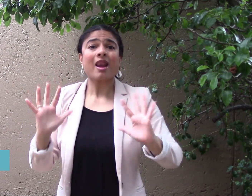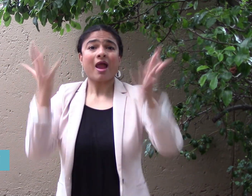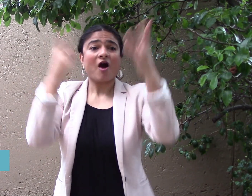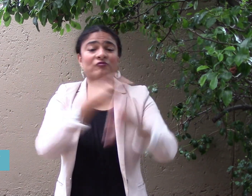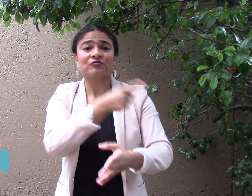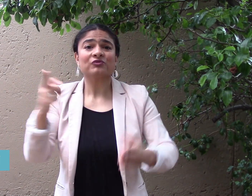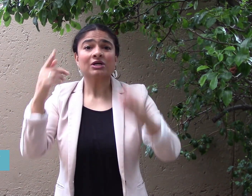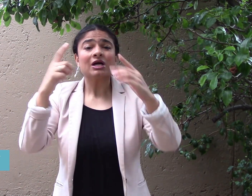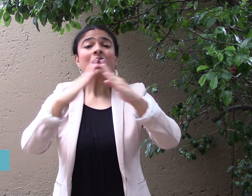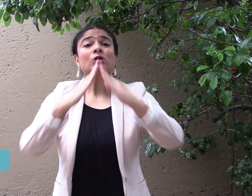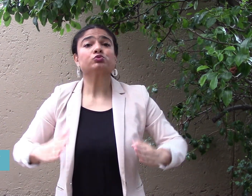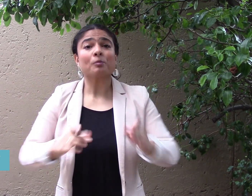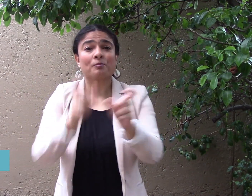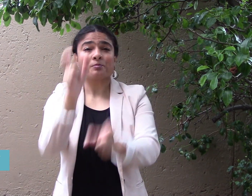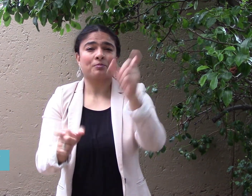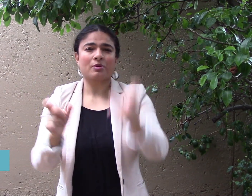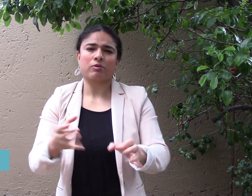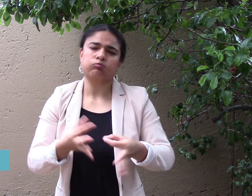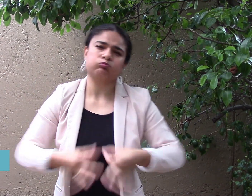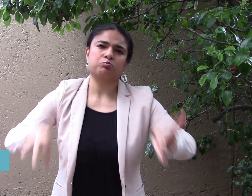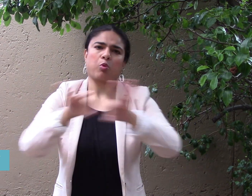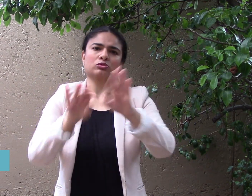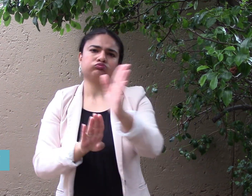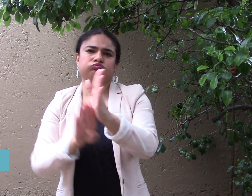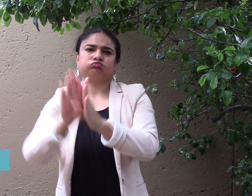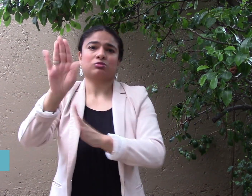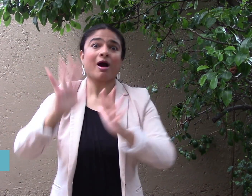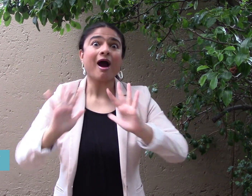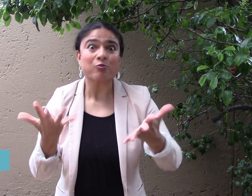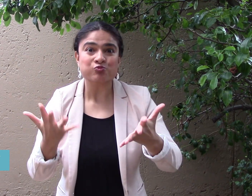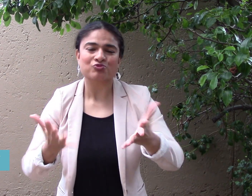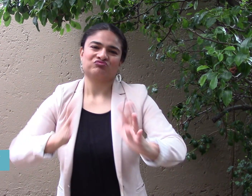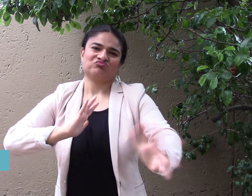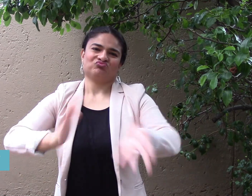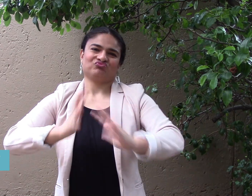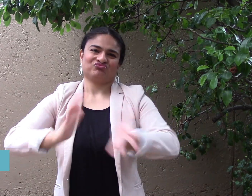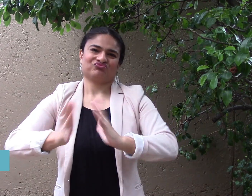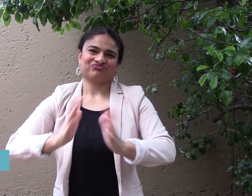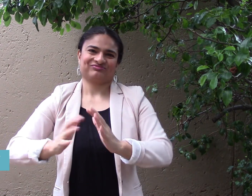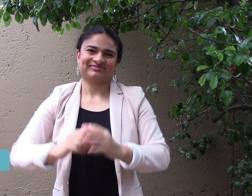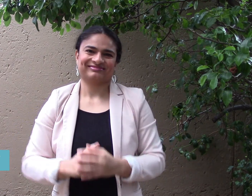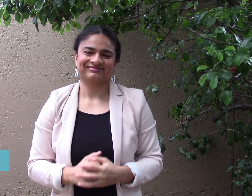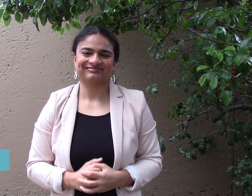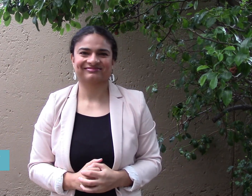The life of Deaf people in Egypt will improve through sign language.